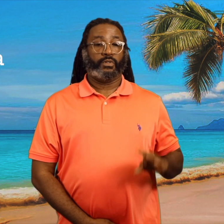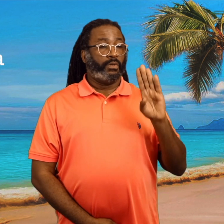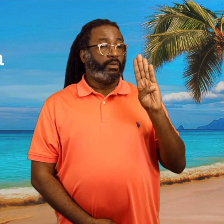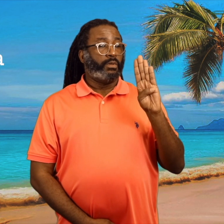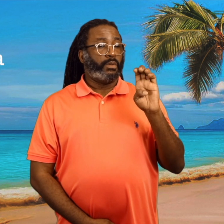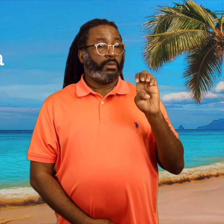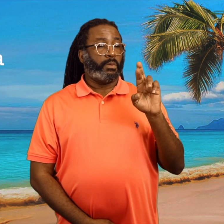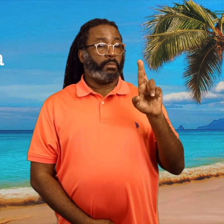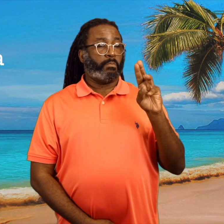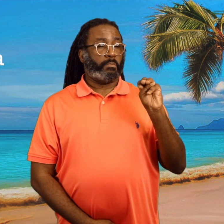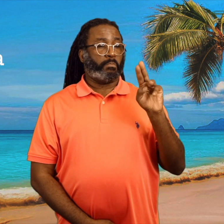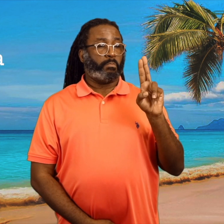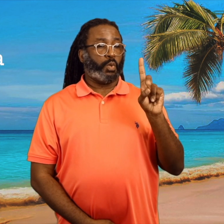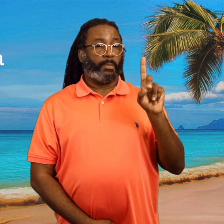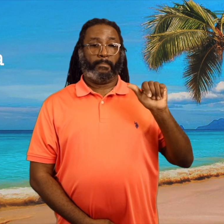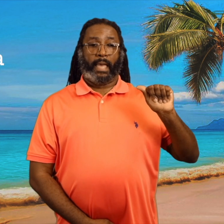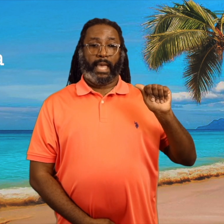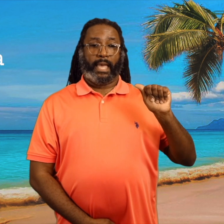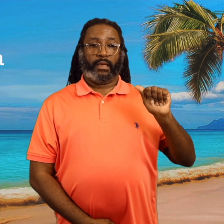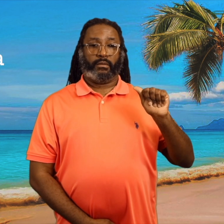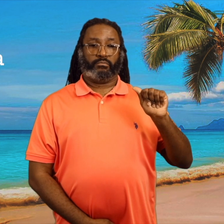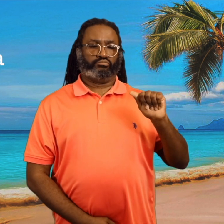Bermuda